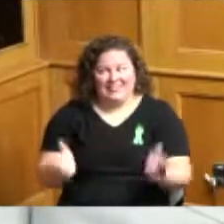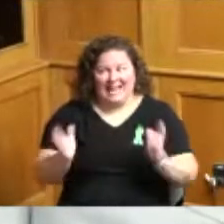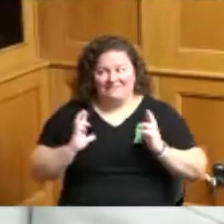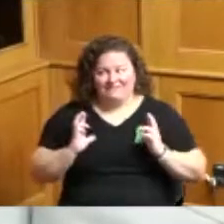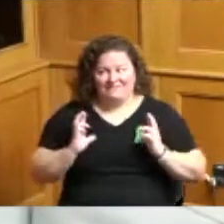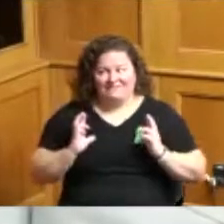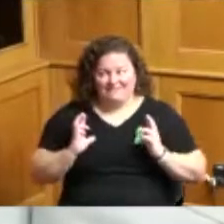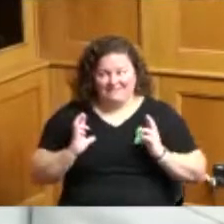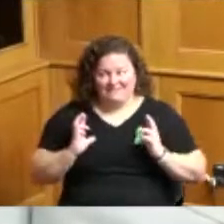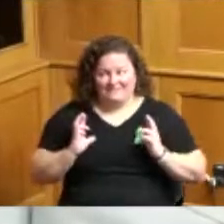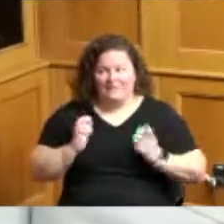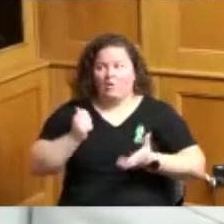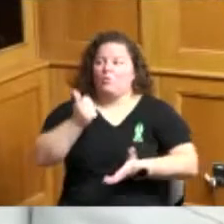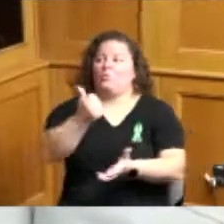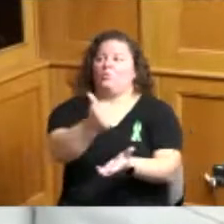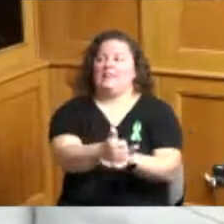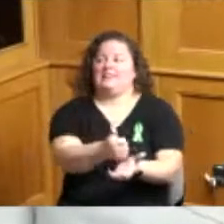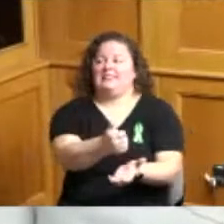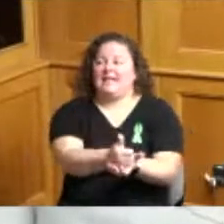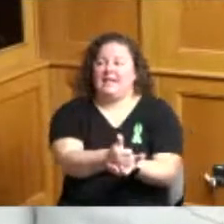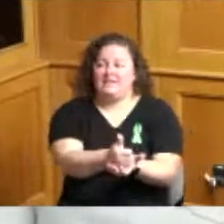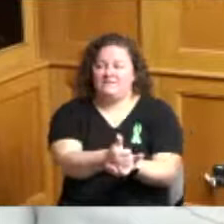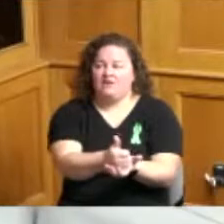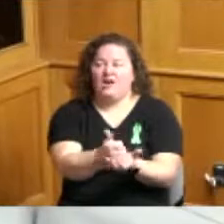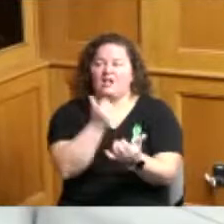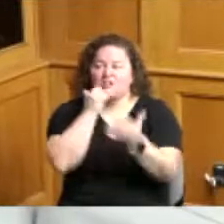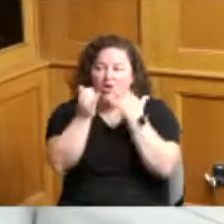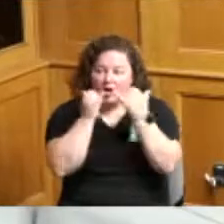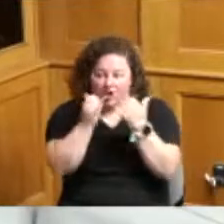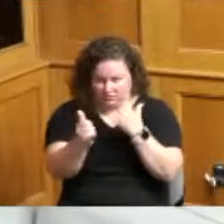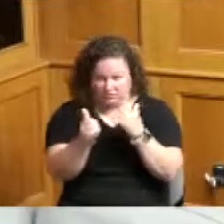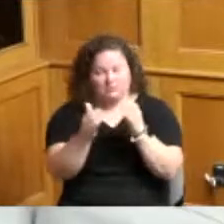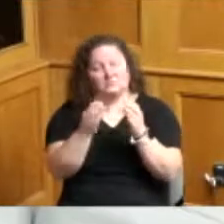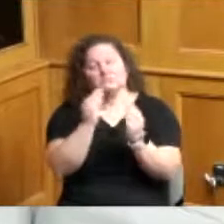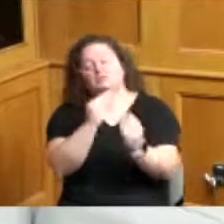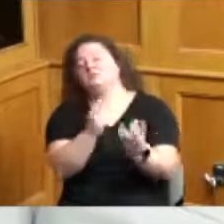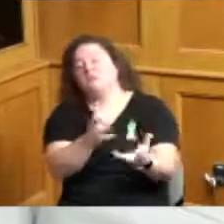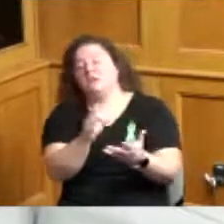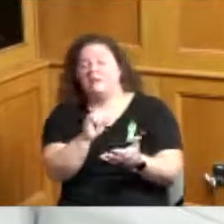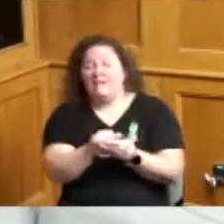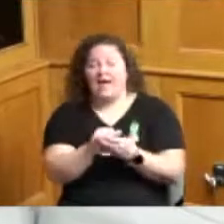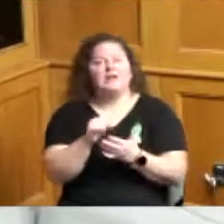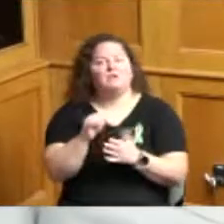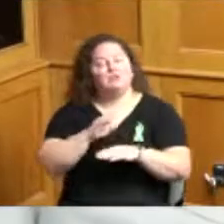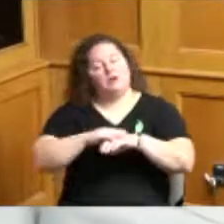we helped 700 families it was televised it was streamed it was before we had the 513 Relief bus